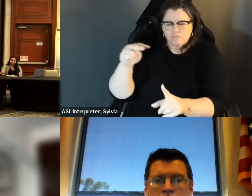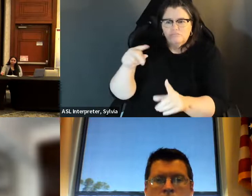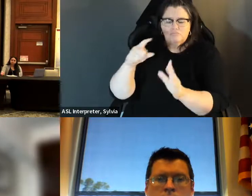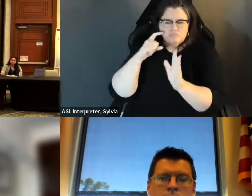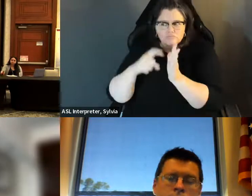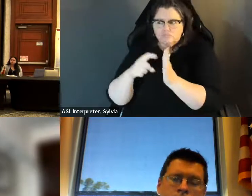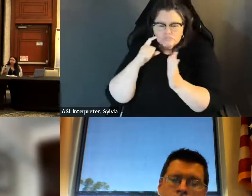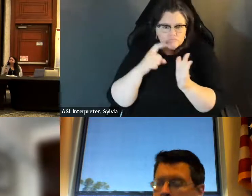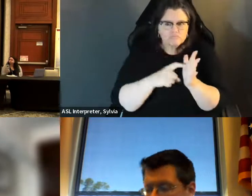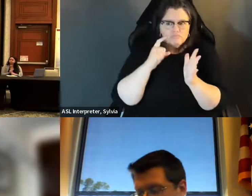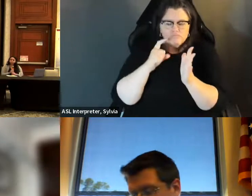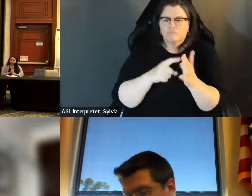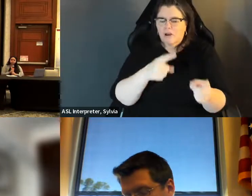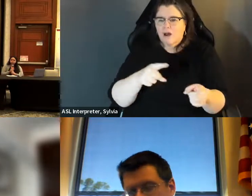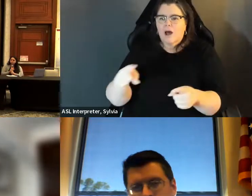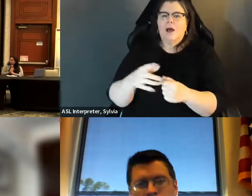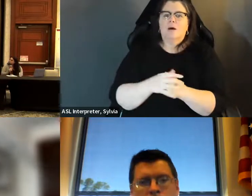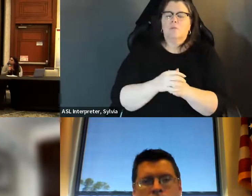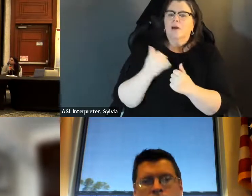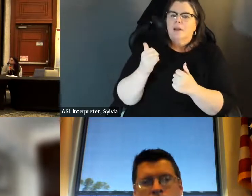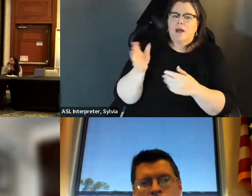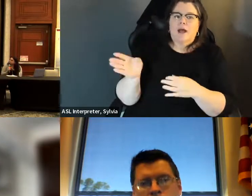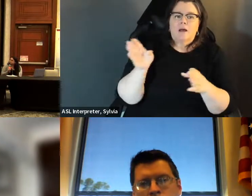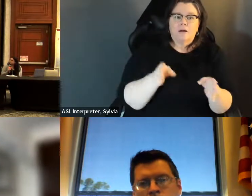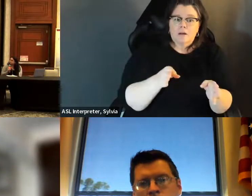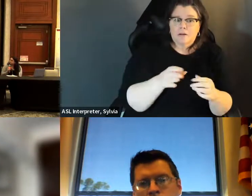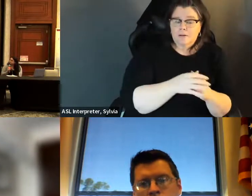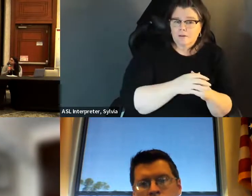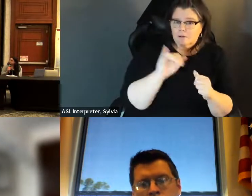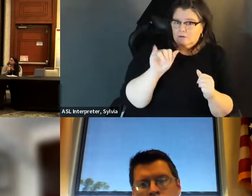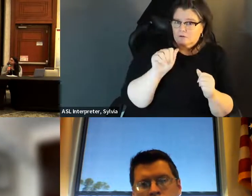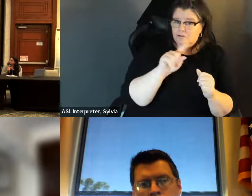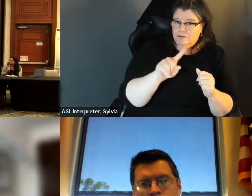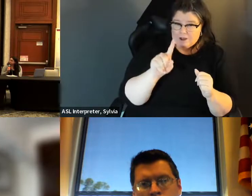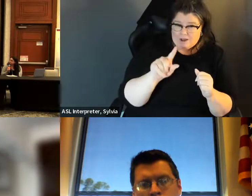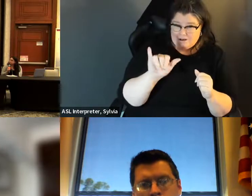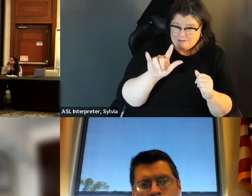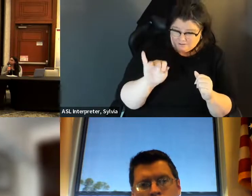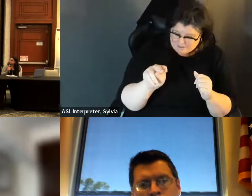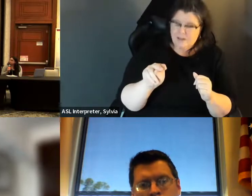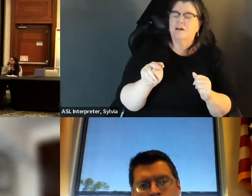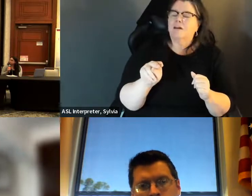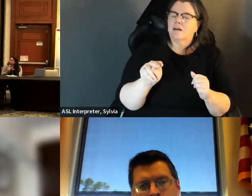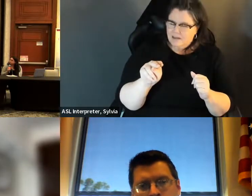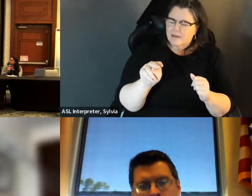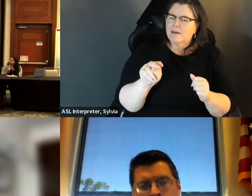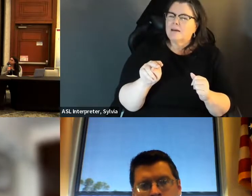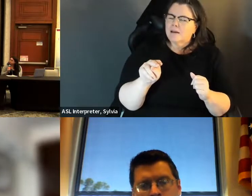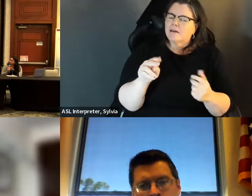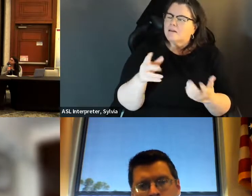restrictions and things of that nature. And I think I'd like to transition over to Jazlyn. If you would talk